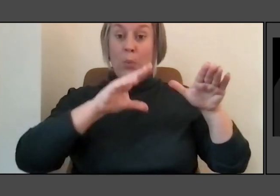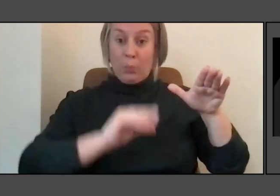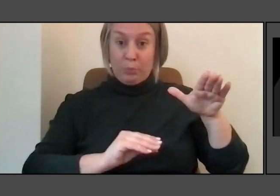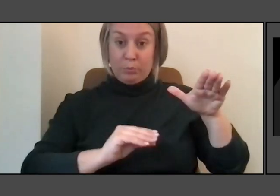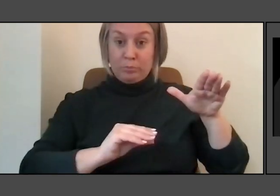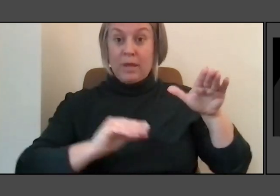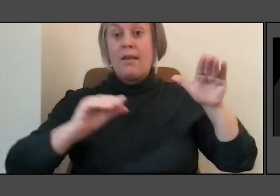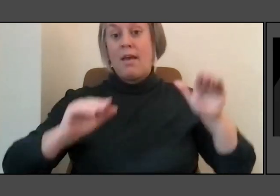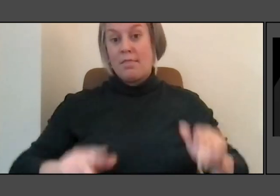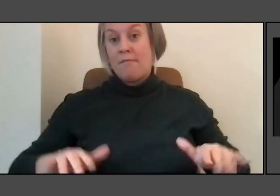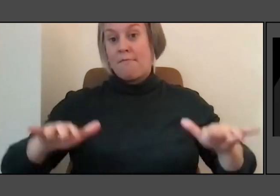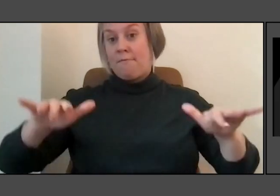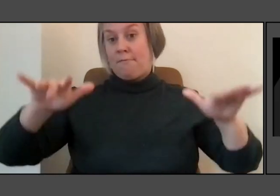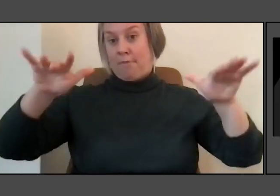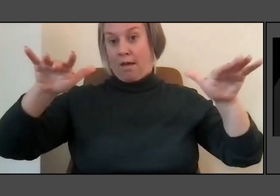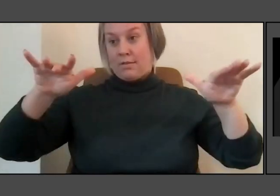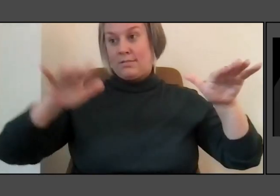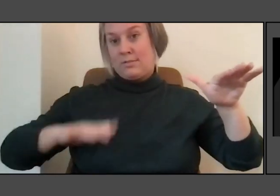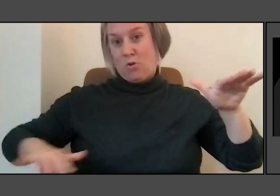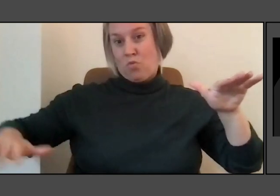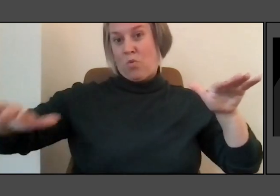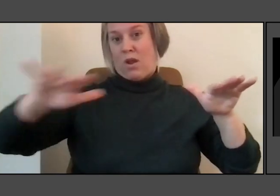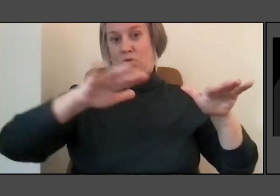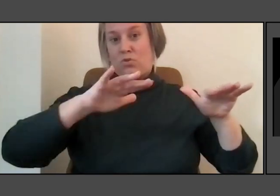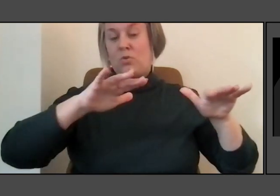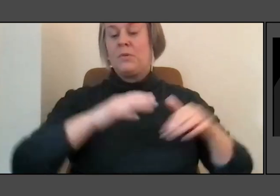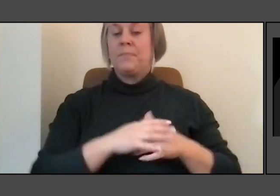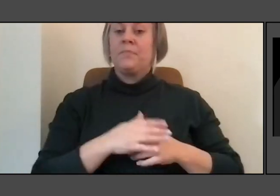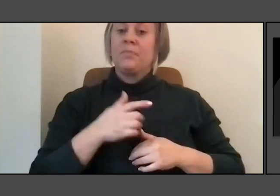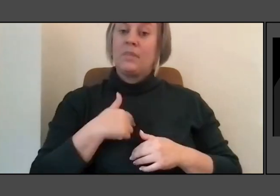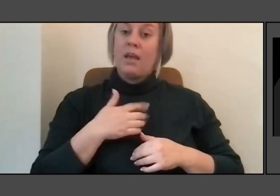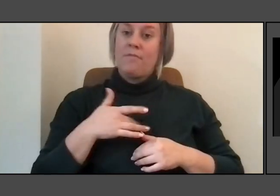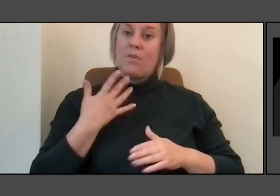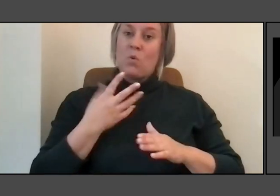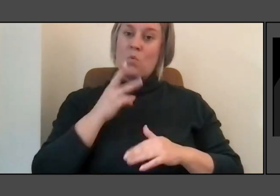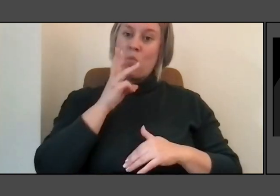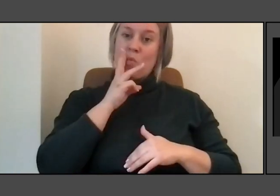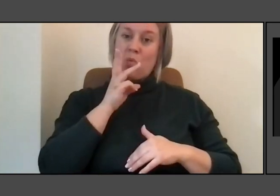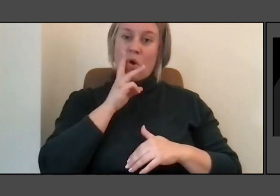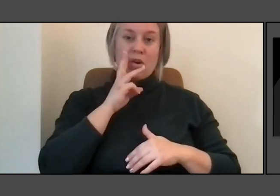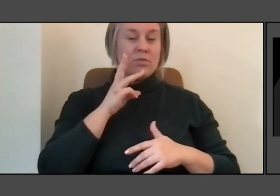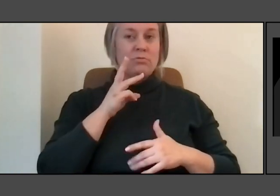And that's sort of, I don’t know, I think water is something that is so critically endangered right now.